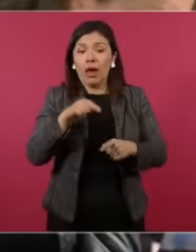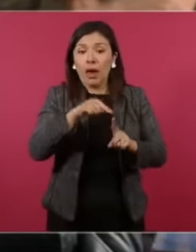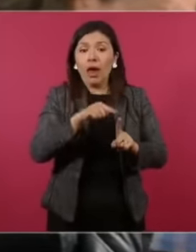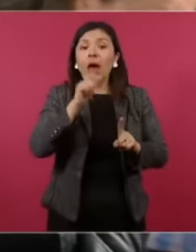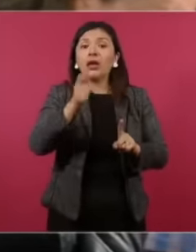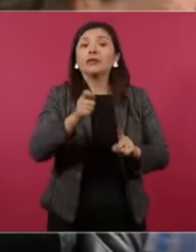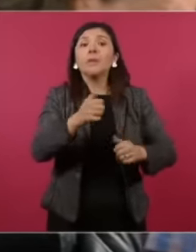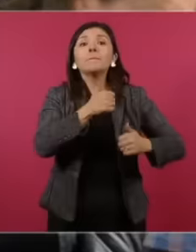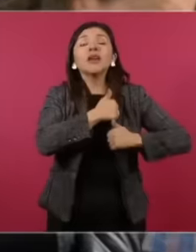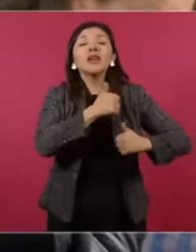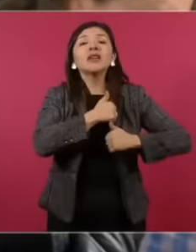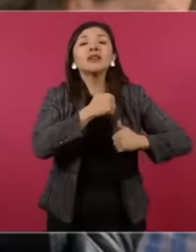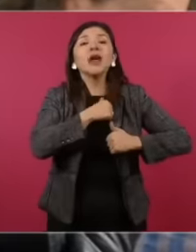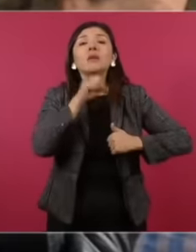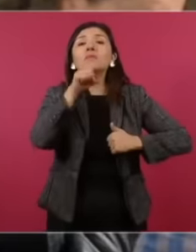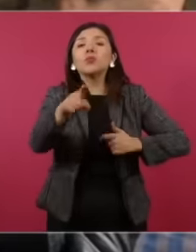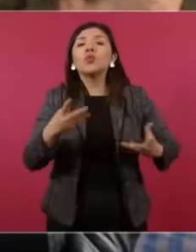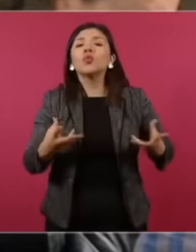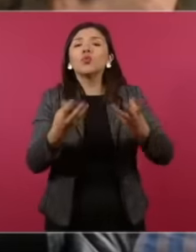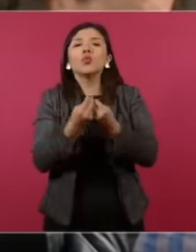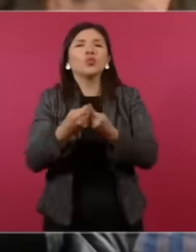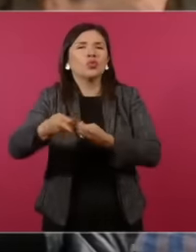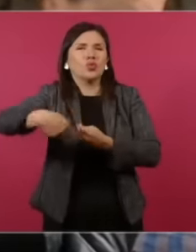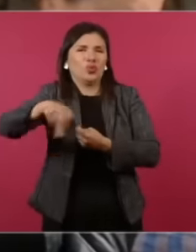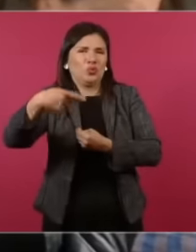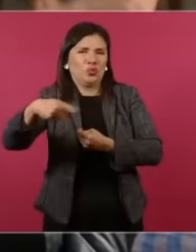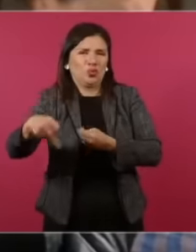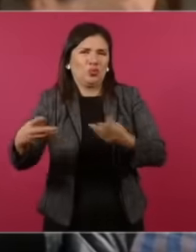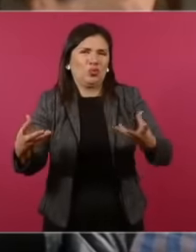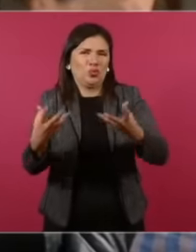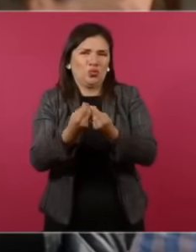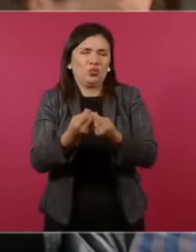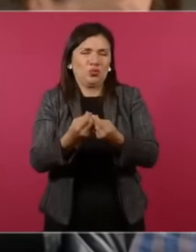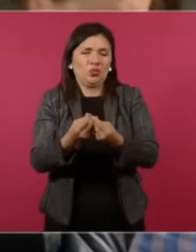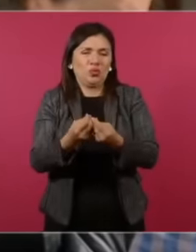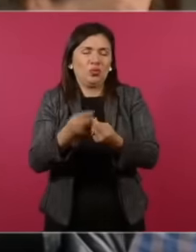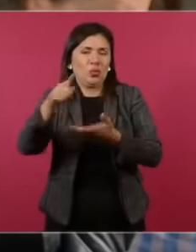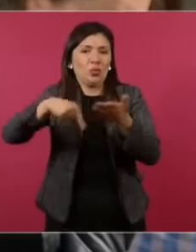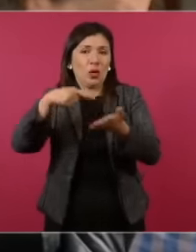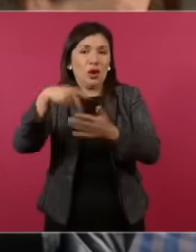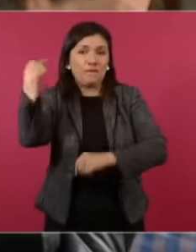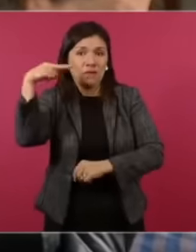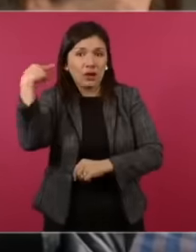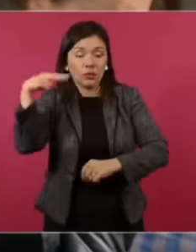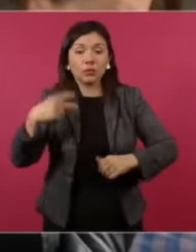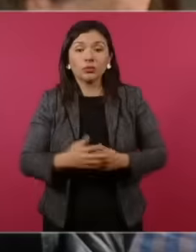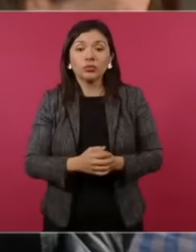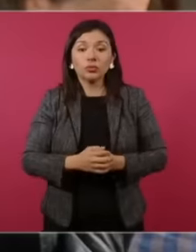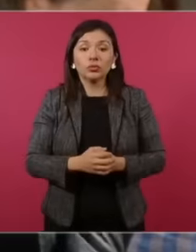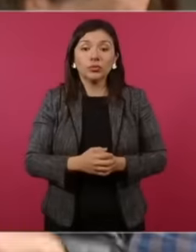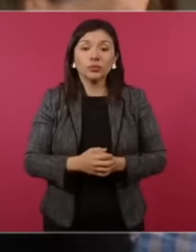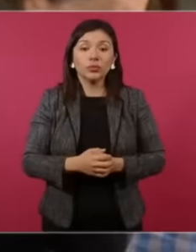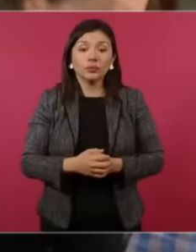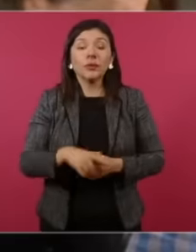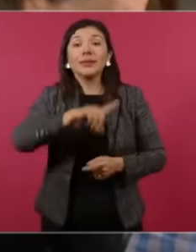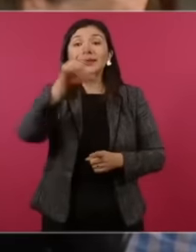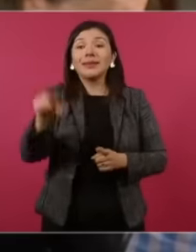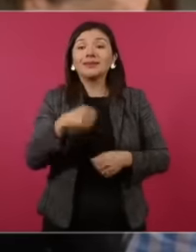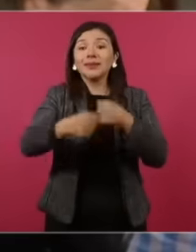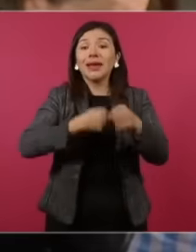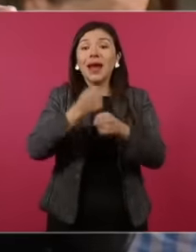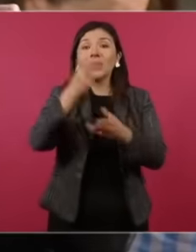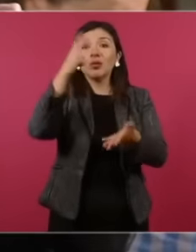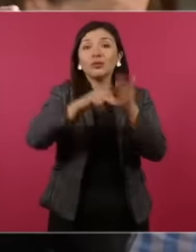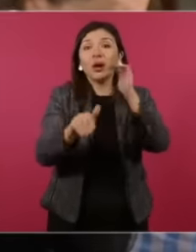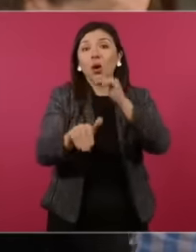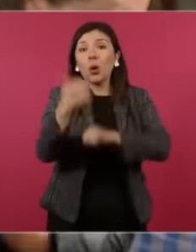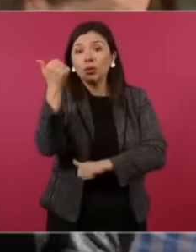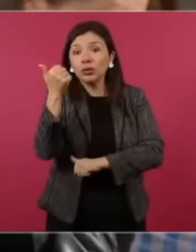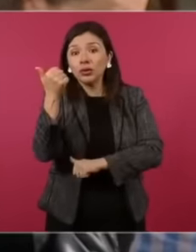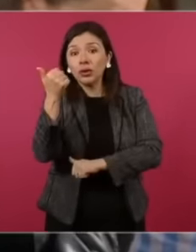military man who had infiltrated their movement. In Veracruz and in 2011 an arrest warrant was issued.